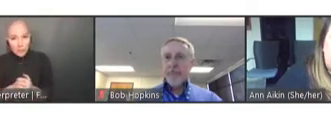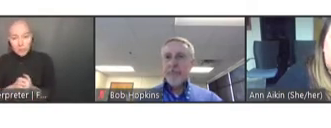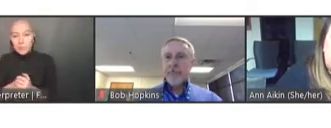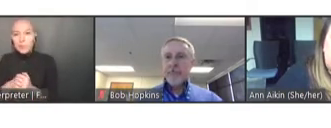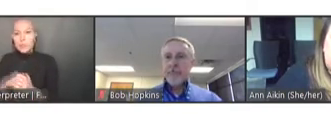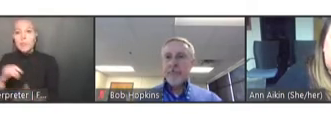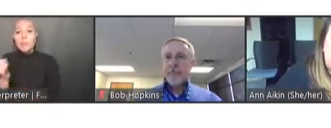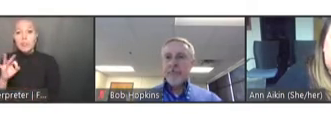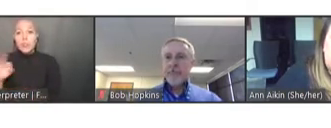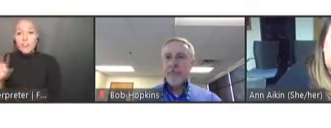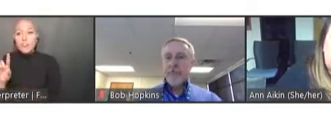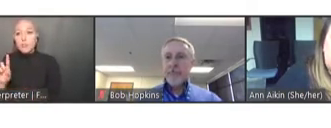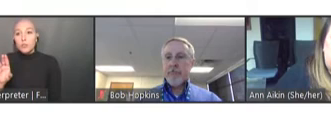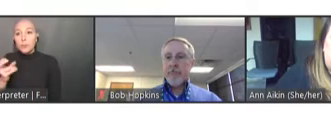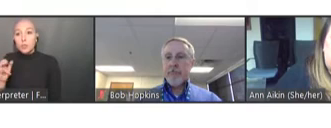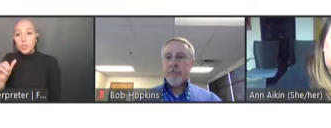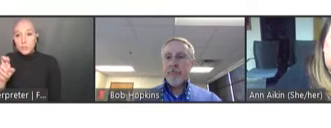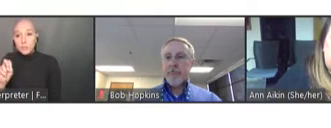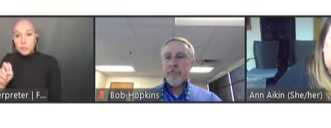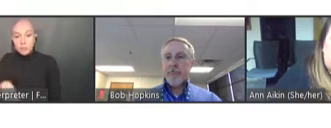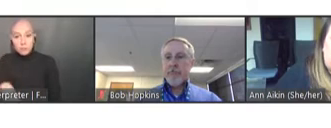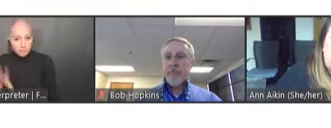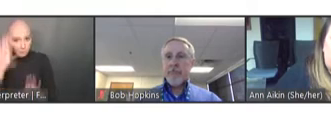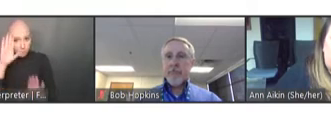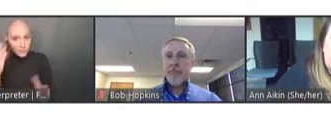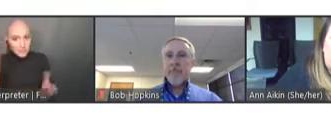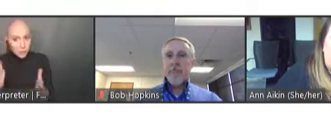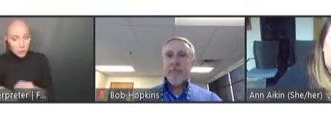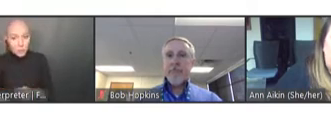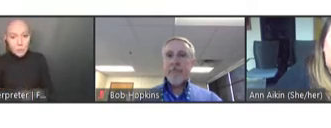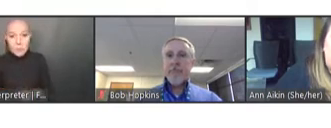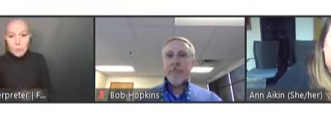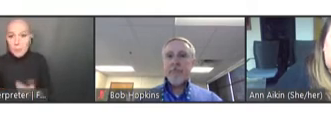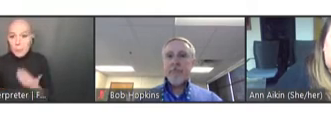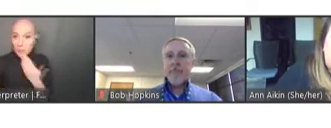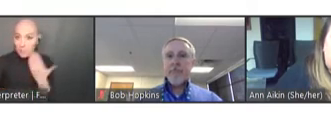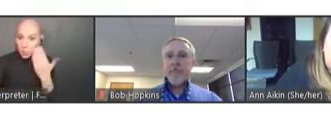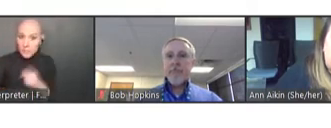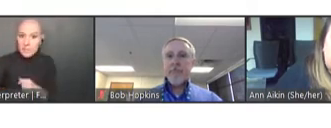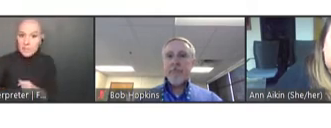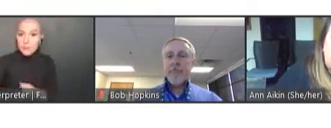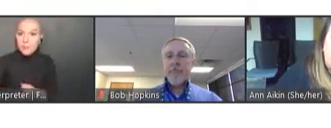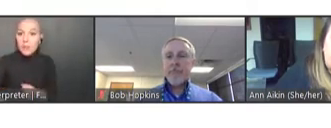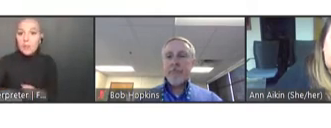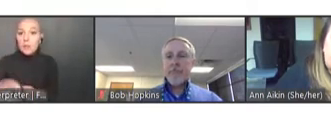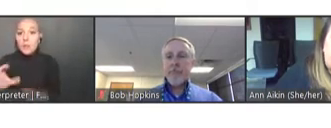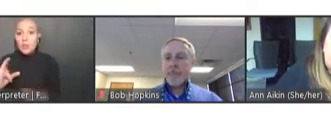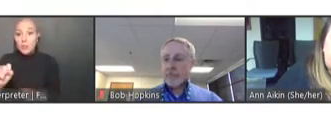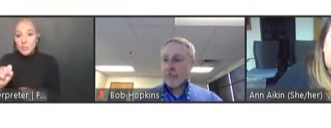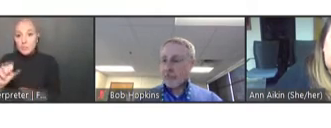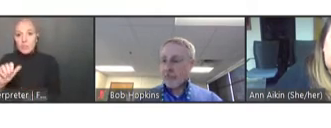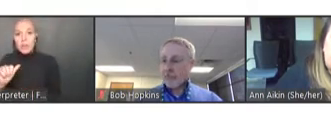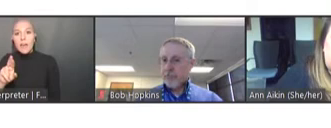Jeffrey Duchin: Good morning. Present. Ann Aikin: Good morning to you. Kris Ehresmann? Kristen Ehresmann: I'm here. Thank you.